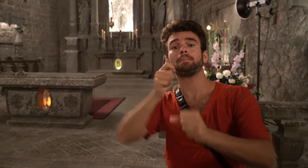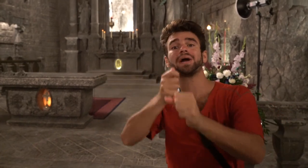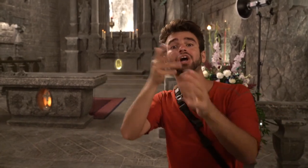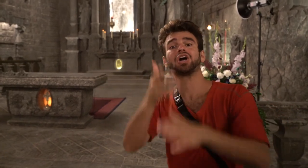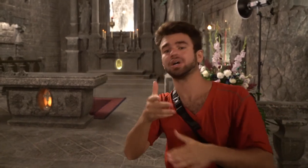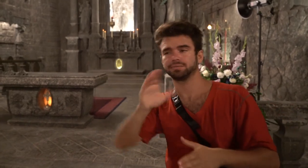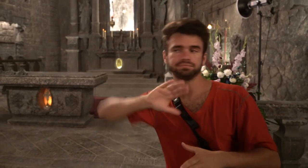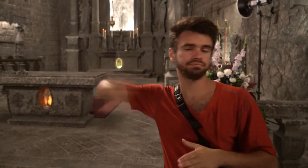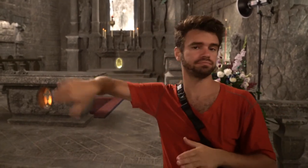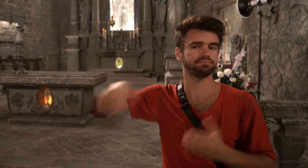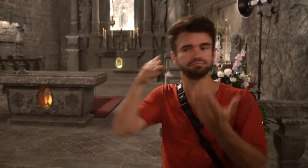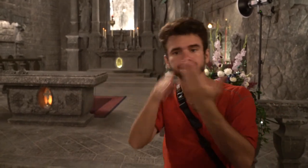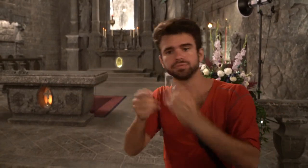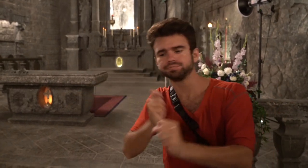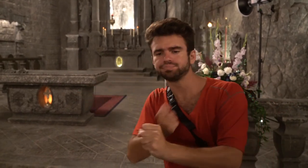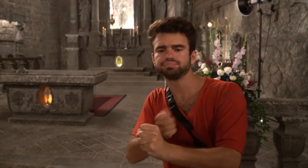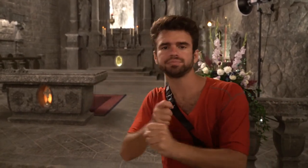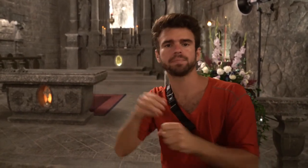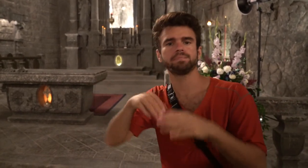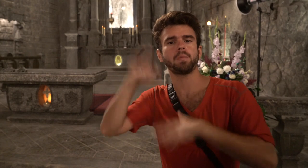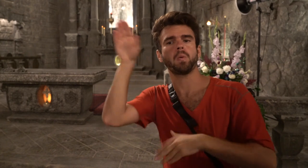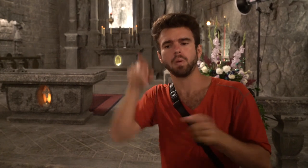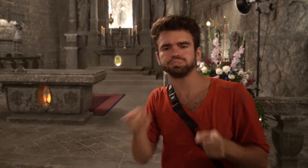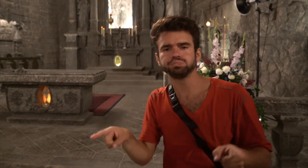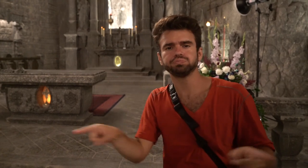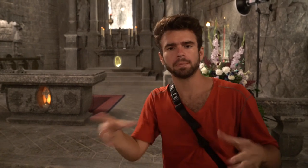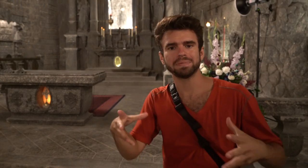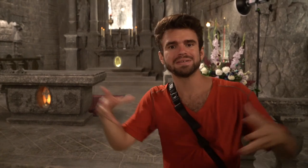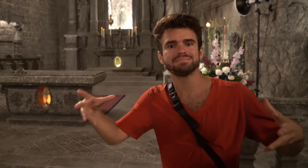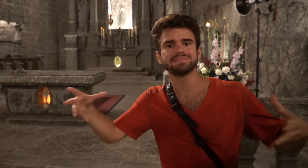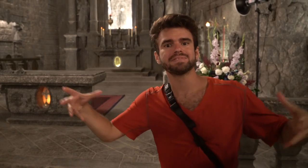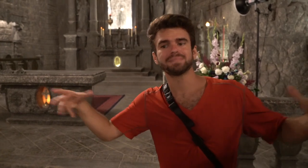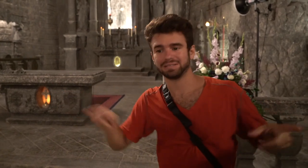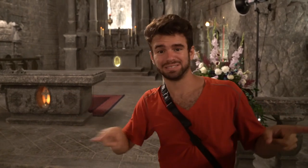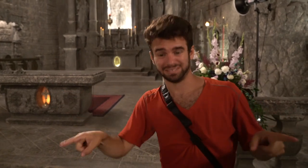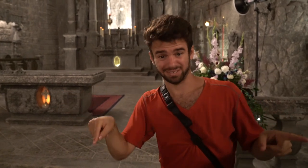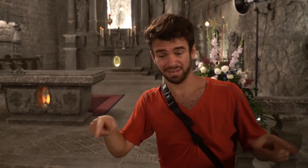Basically, artists came to make it beautiful while miners came to make the tunnels deeper and longer!